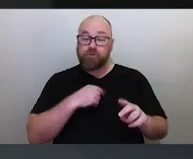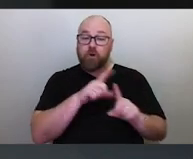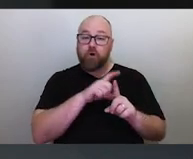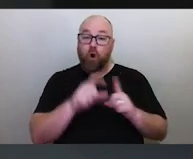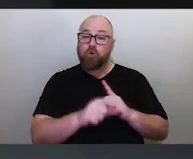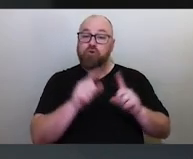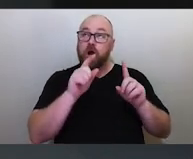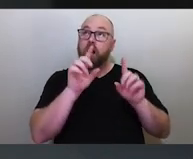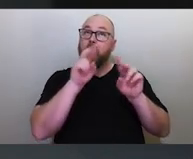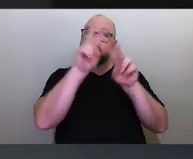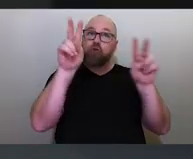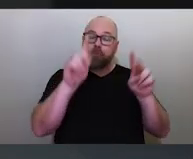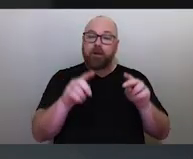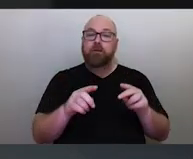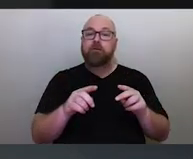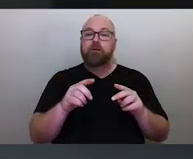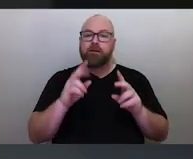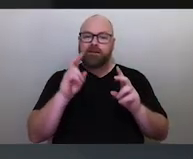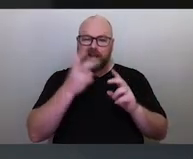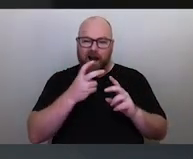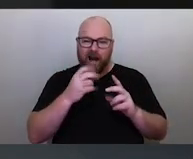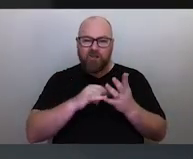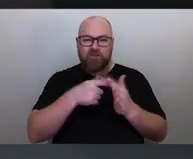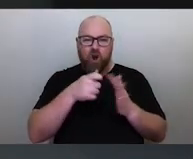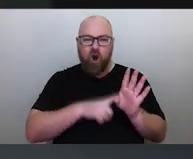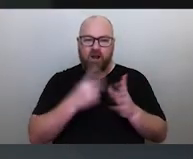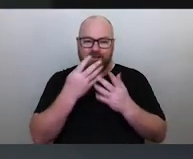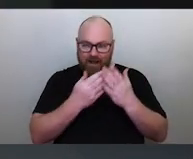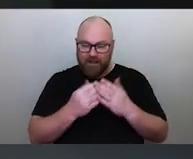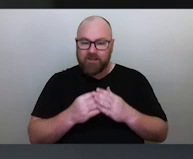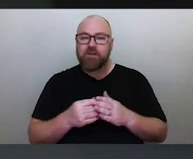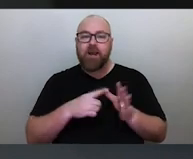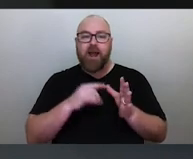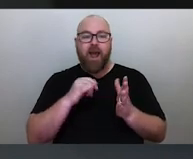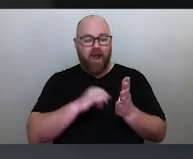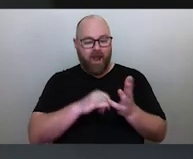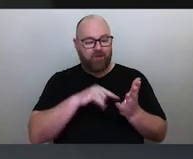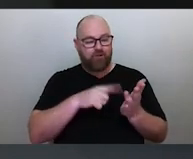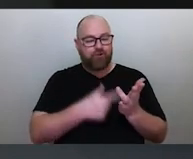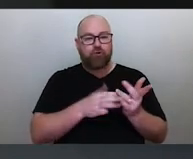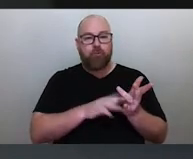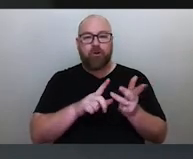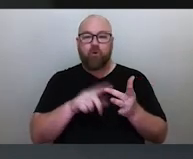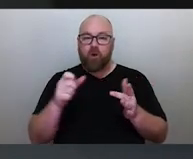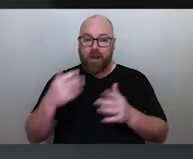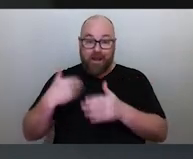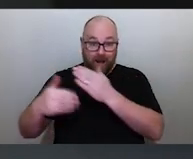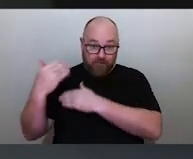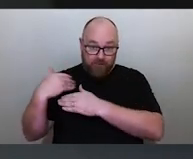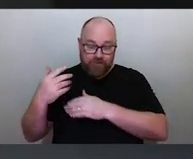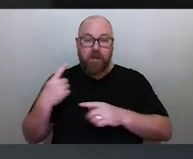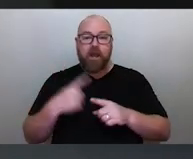Dark Sky studies, Astronomical Heritage and the History and Philosophy of Science, and most notably,